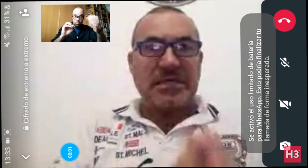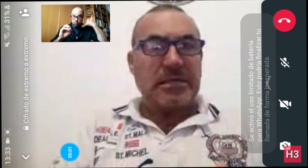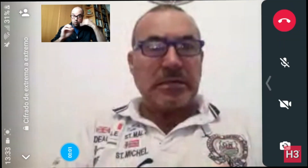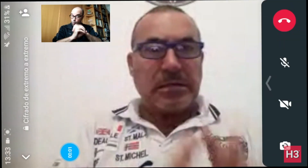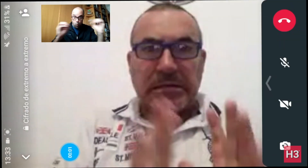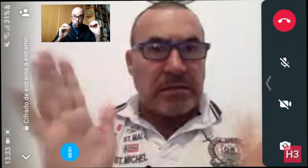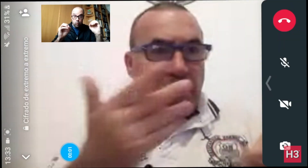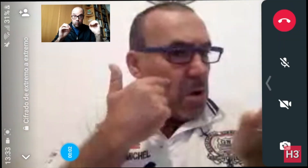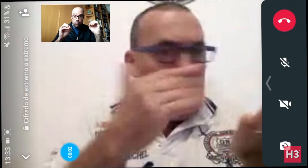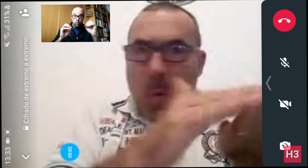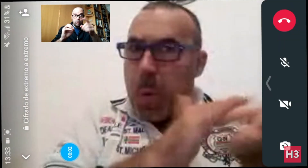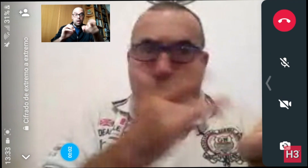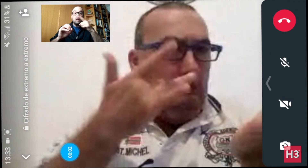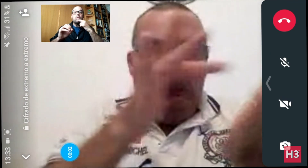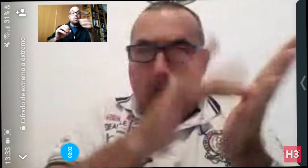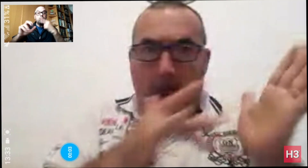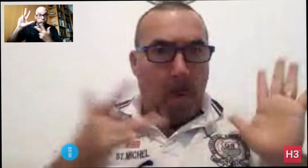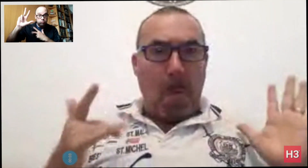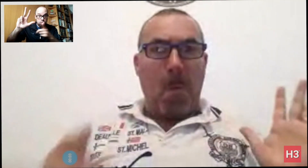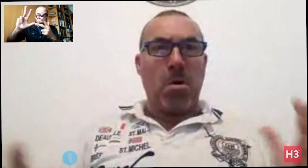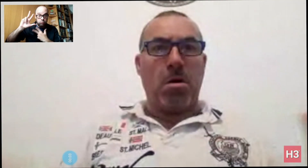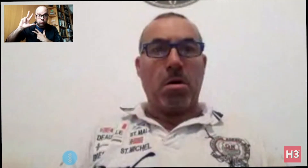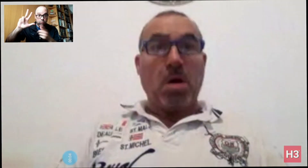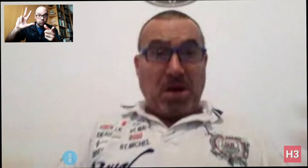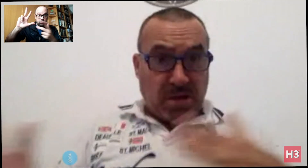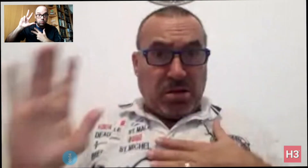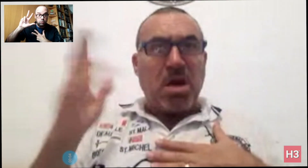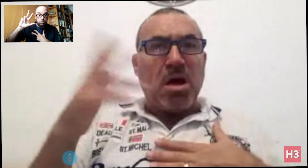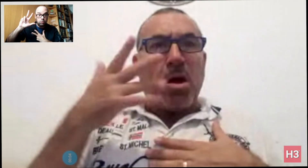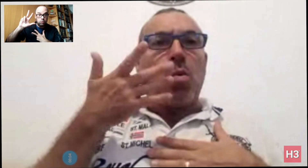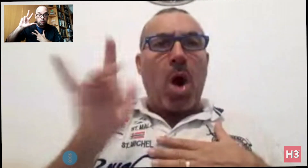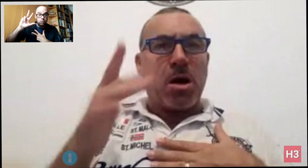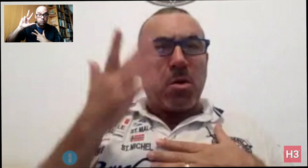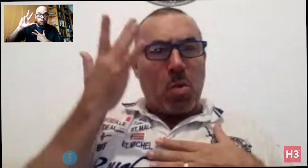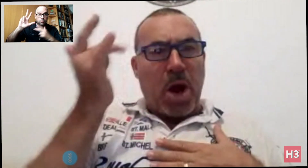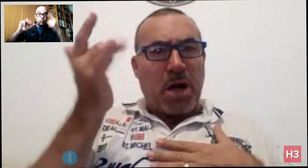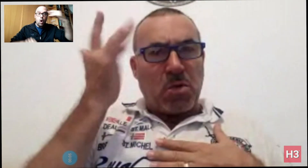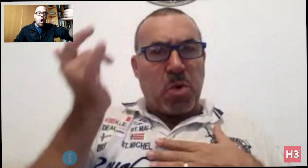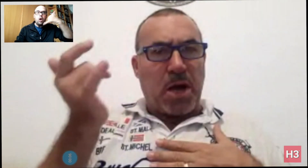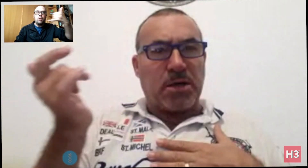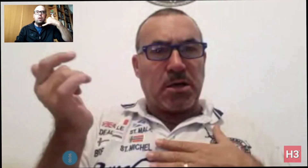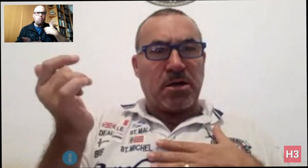You didn't call me? Promise? - No I didn't. I promise! Why? Why?